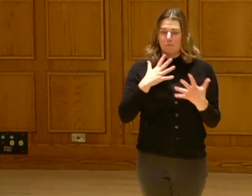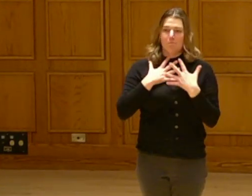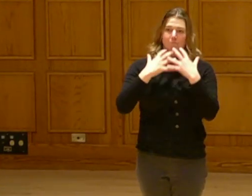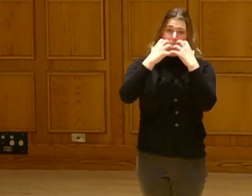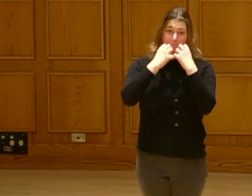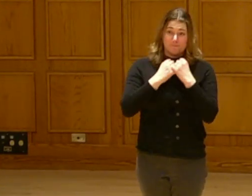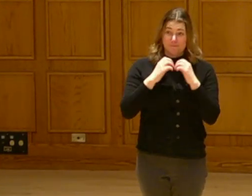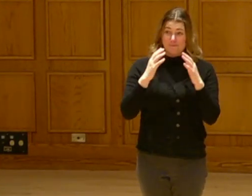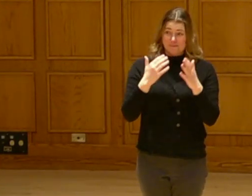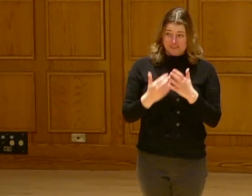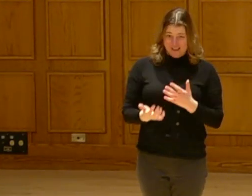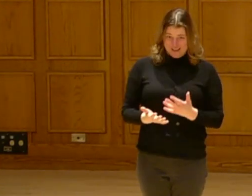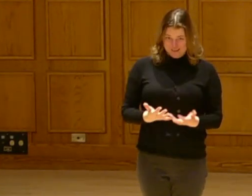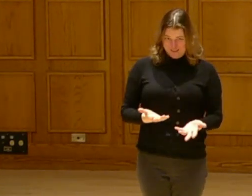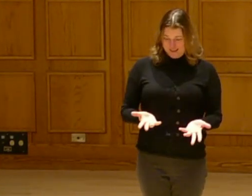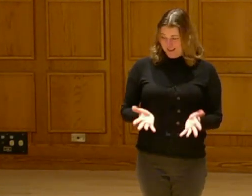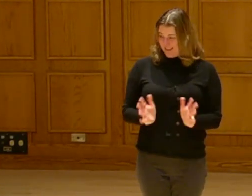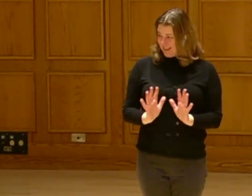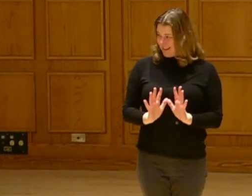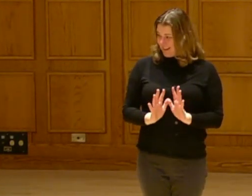There. I think I said my piece about climate.